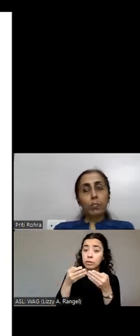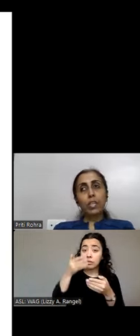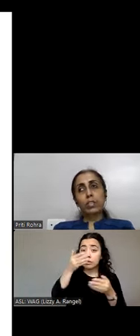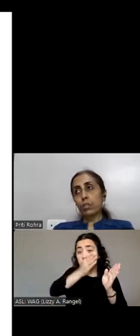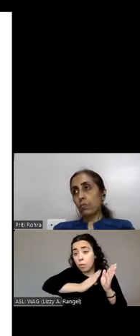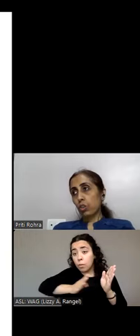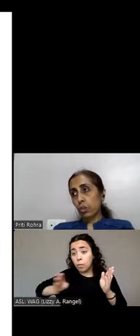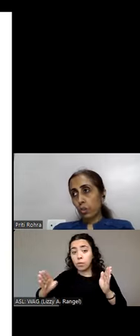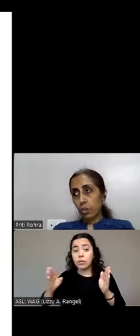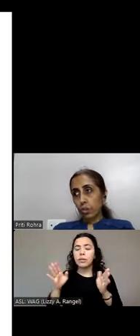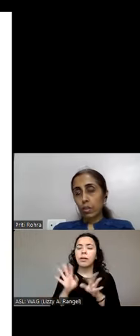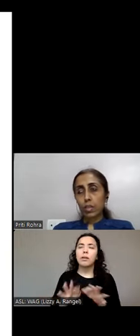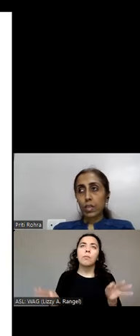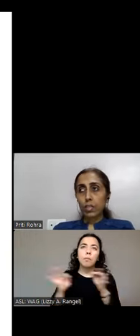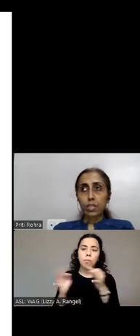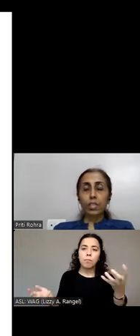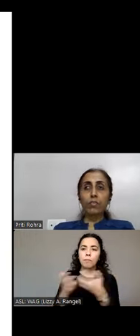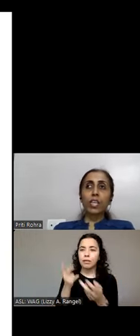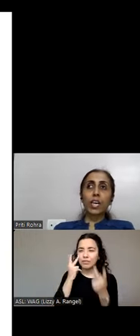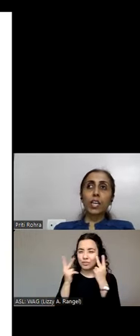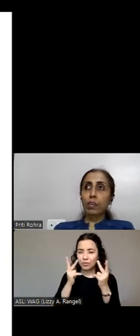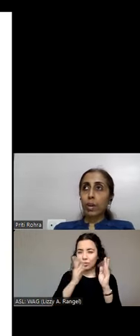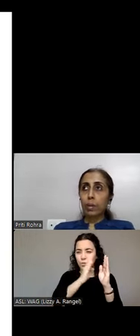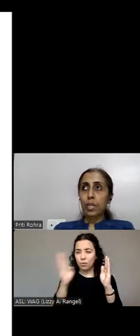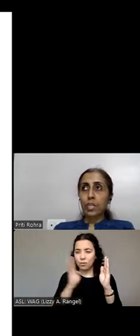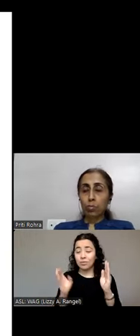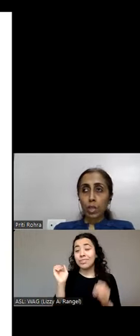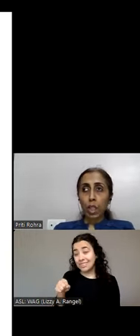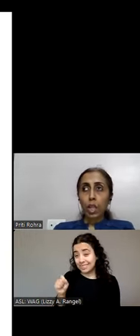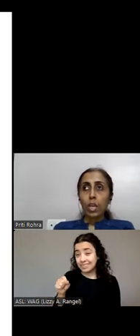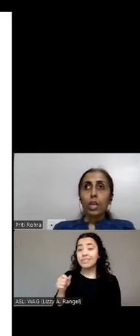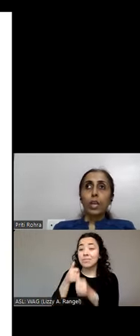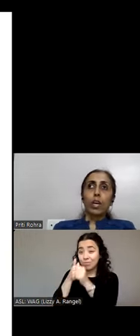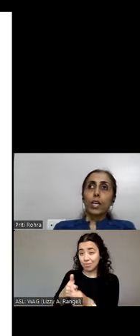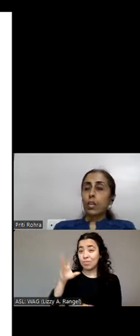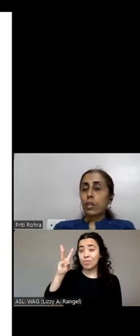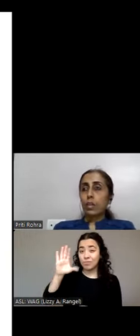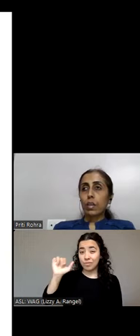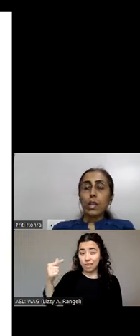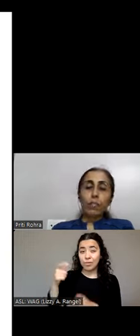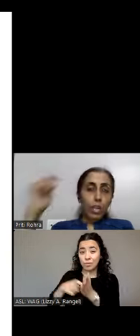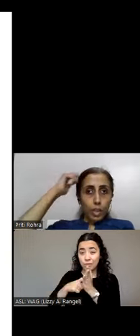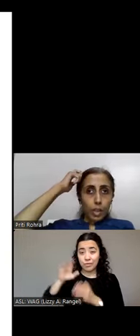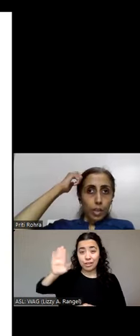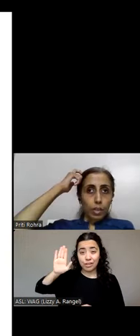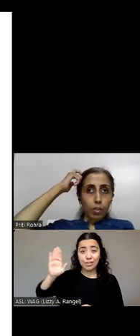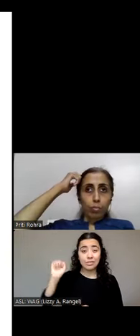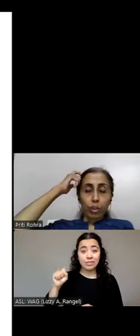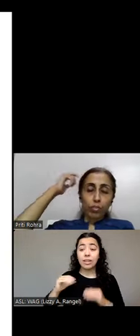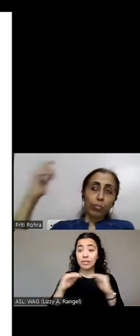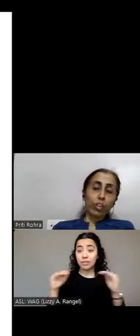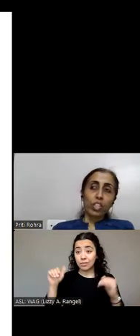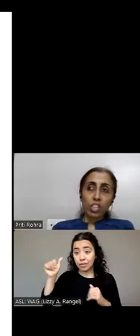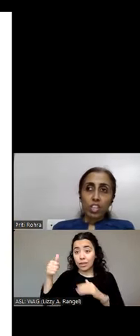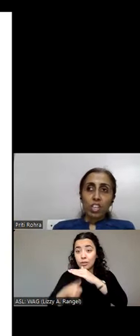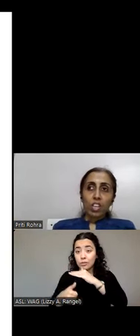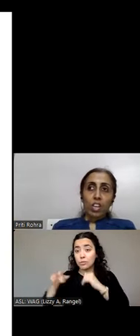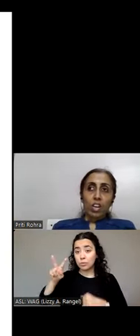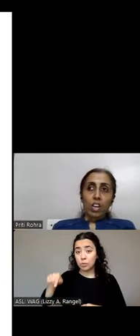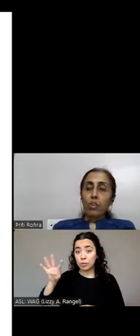it matches the visual order. Yes it is a WCAG requirement as well at level A under 2.4.3. How